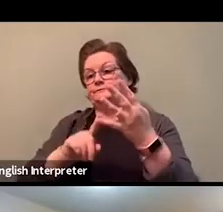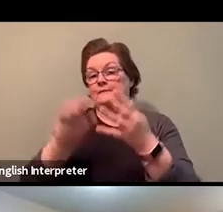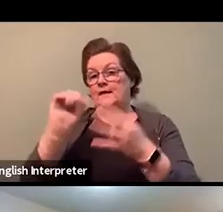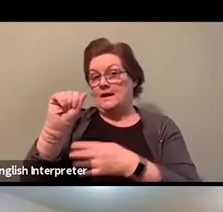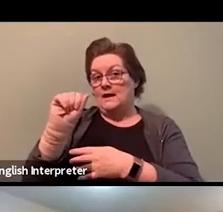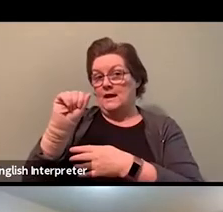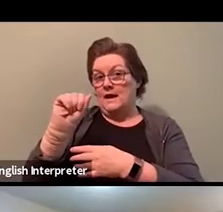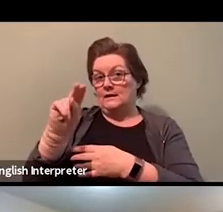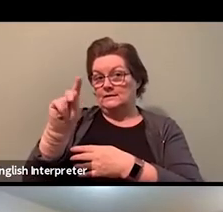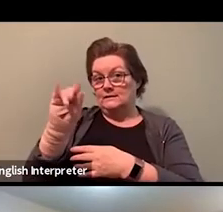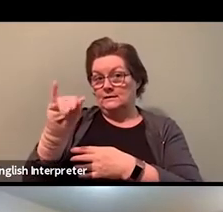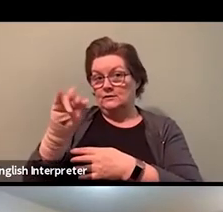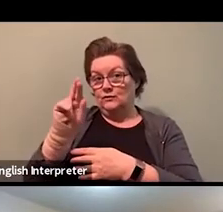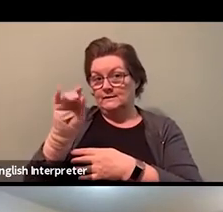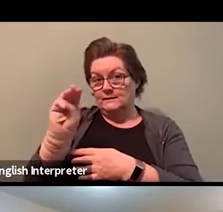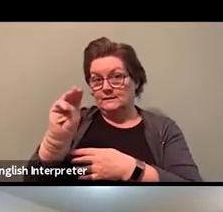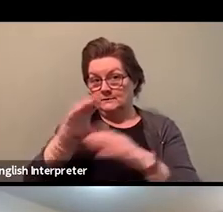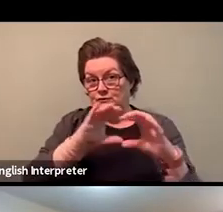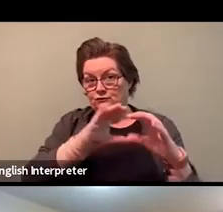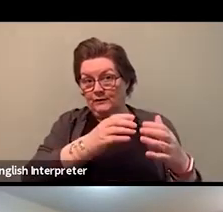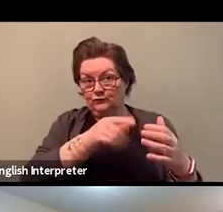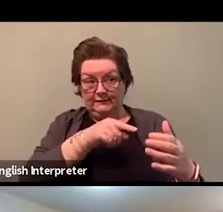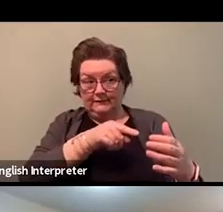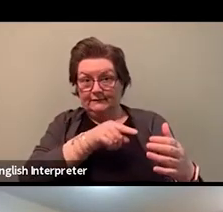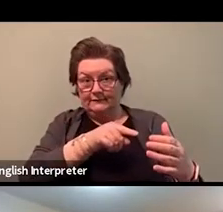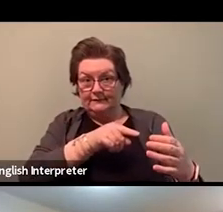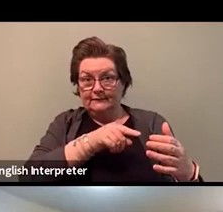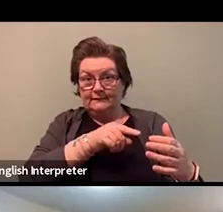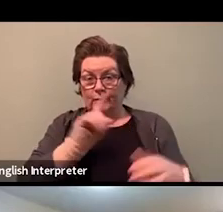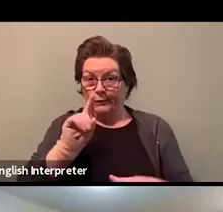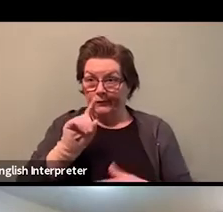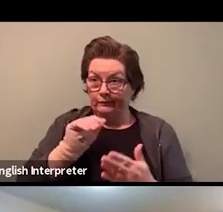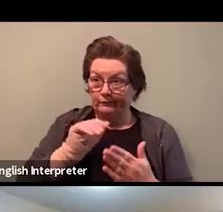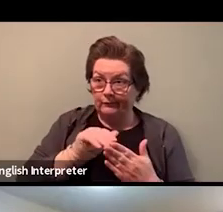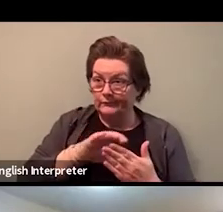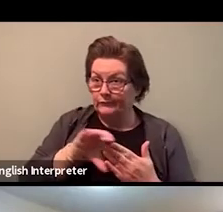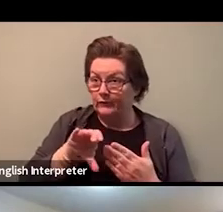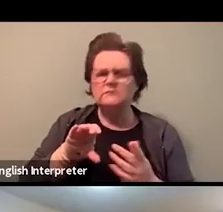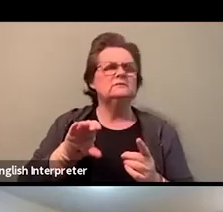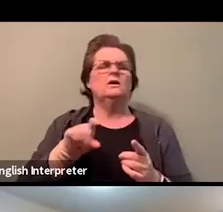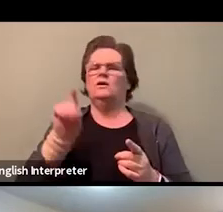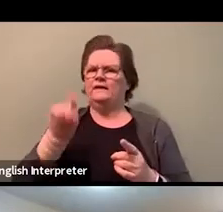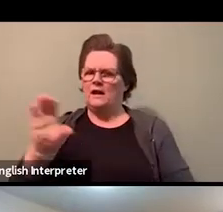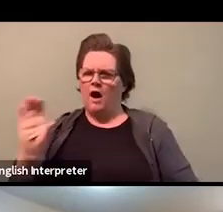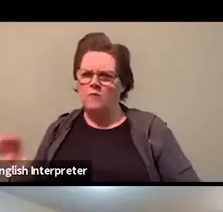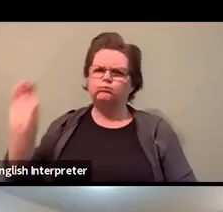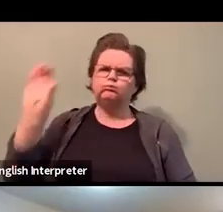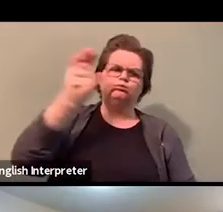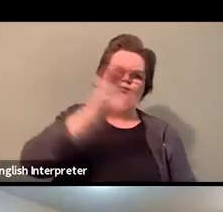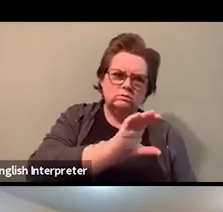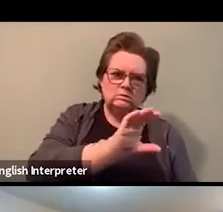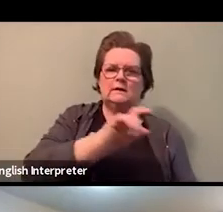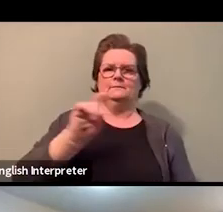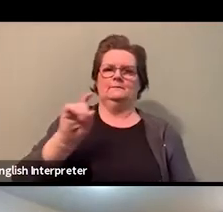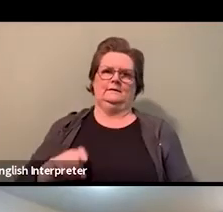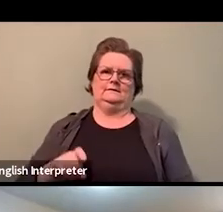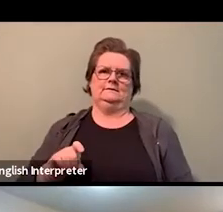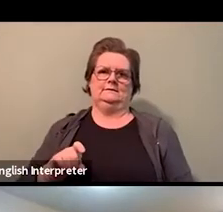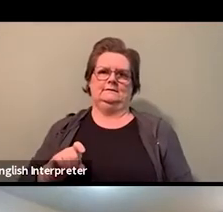You know, we must, we must, we must band racial profiling and carding, and I know that these aren't top of mind